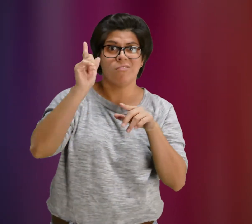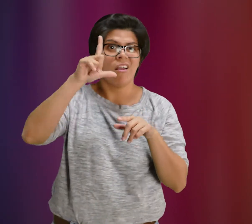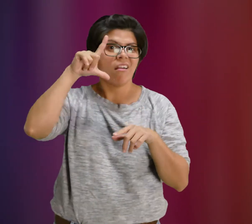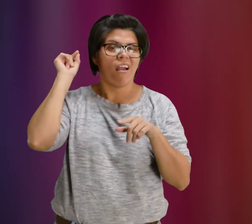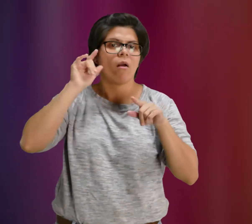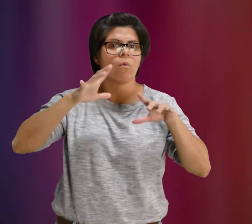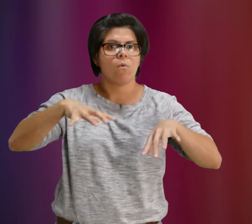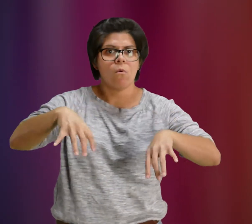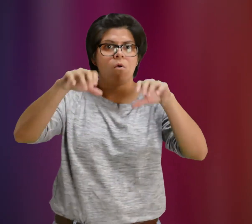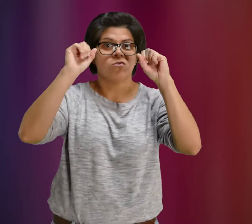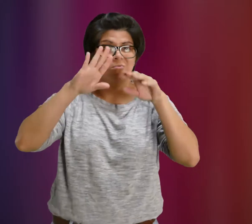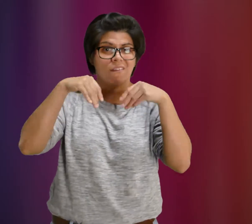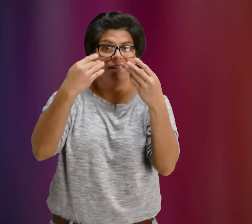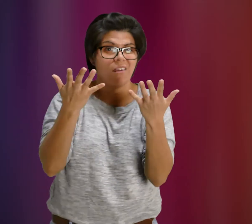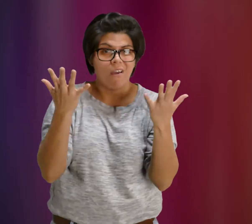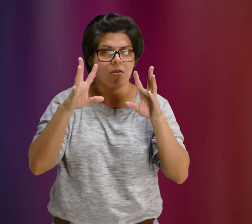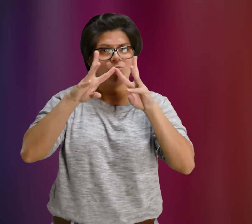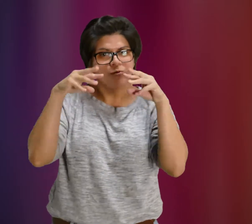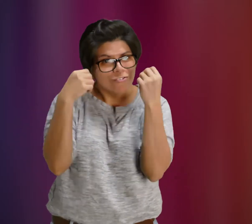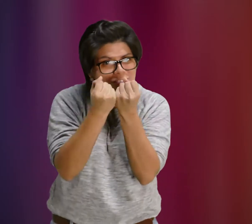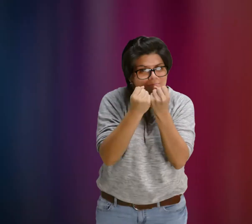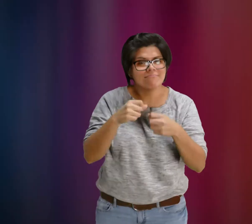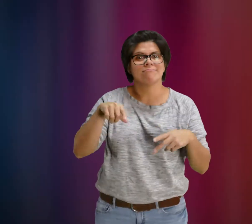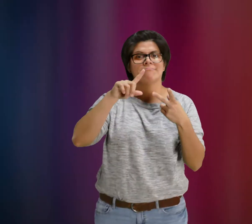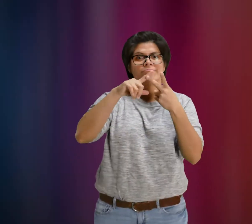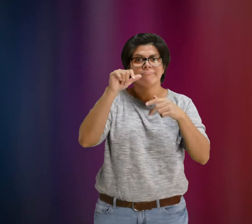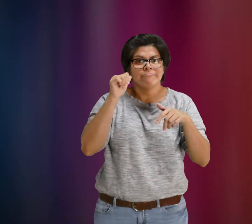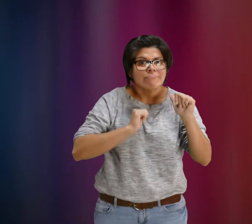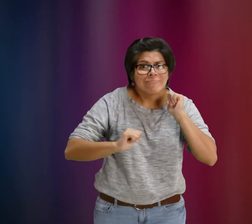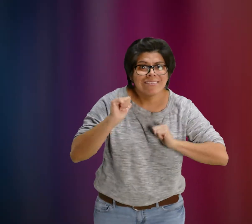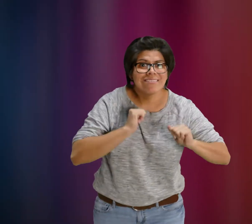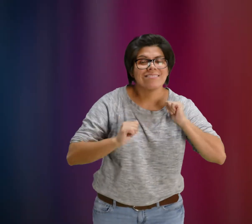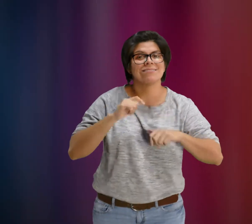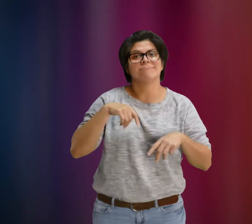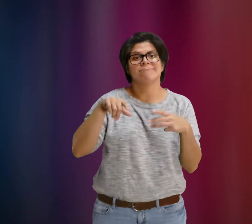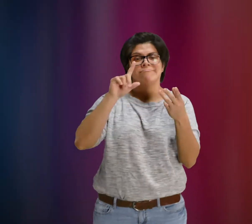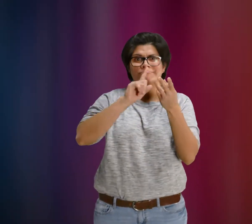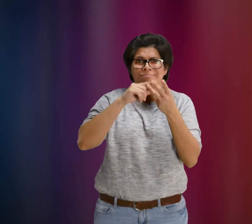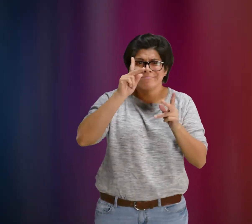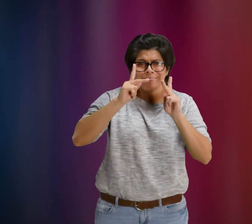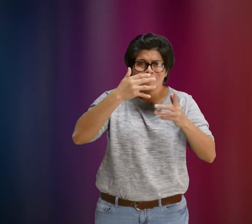This will occur at Gallaudet University which the event will provide workshops, plays/acts, and social time.